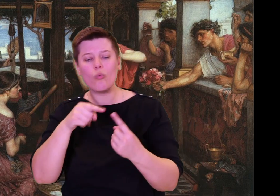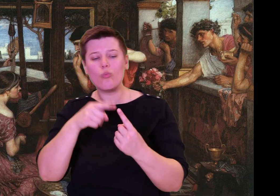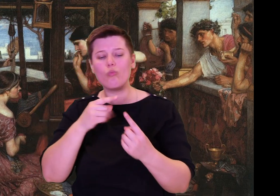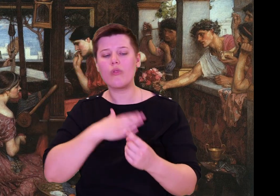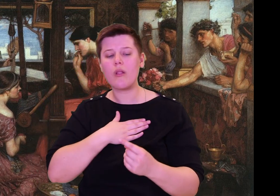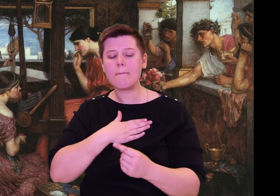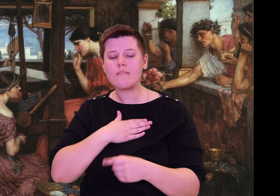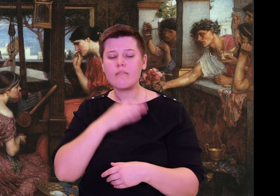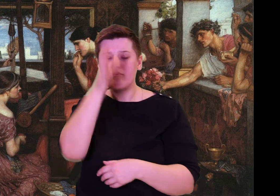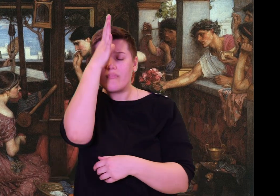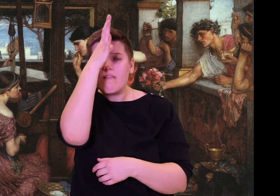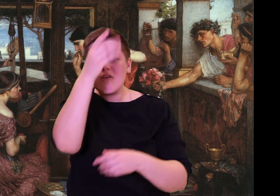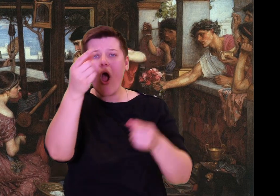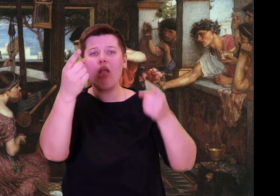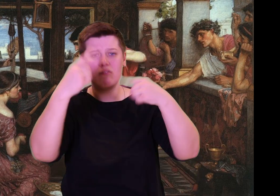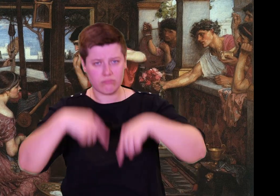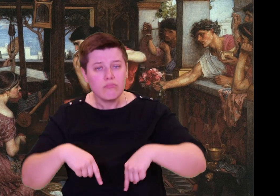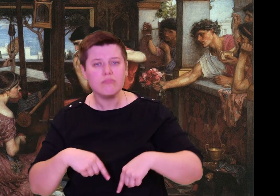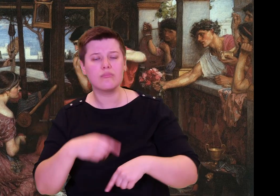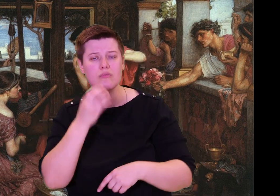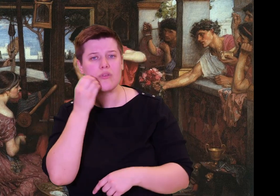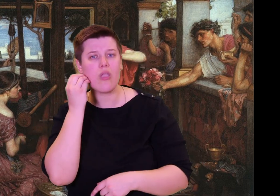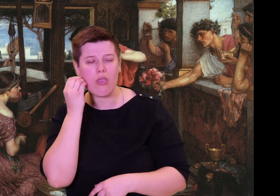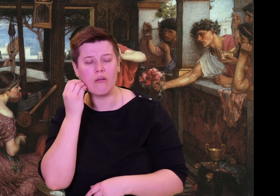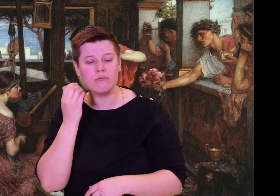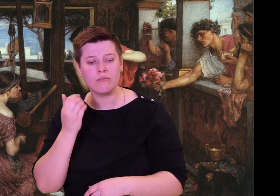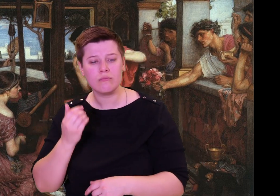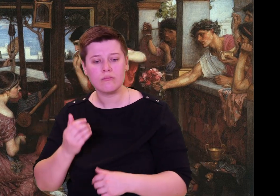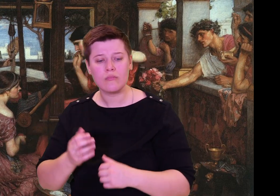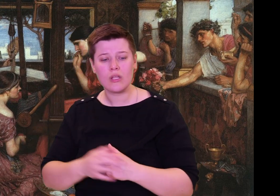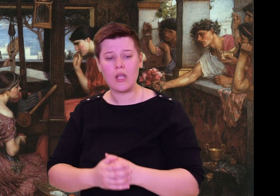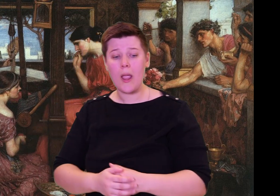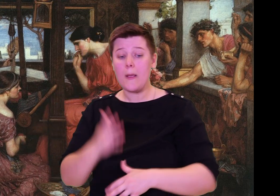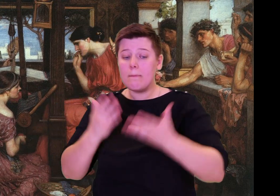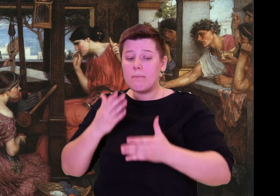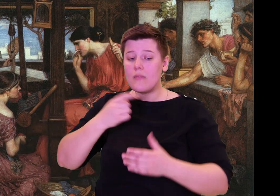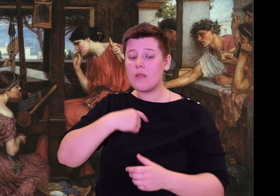If I find out my father is alive and coming home, I will endure this pain for one more year.